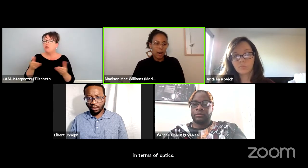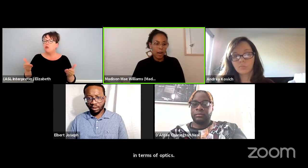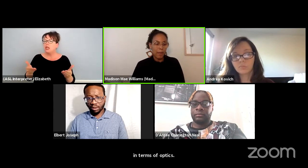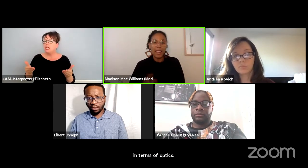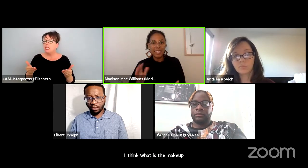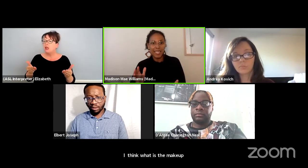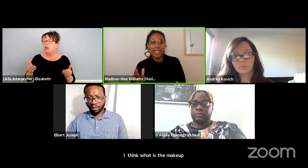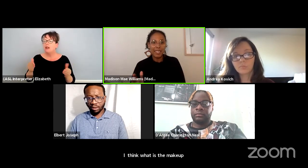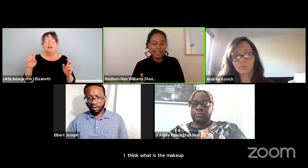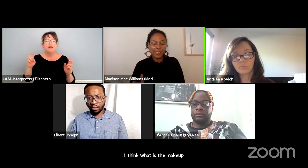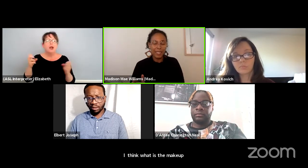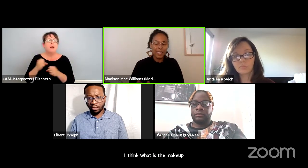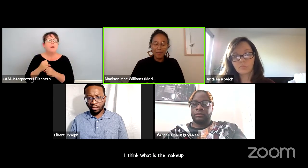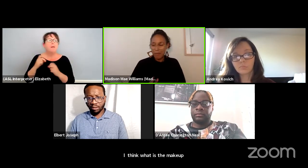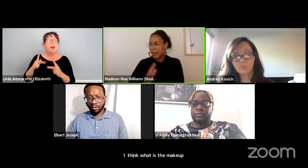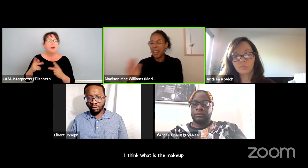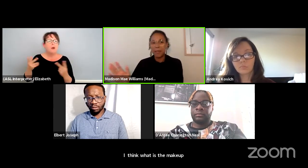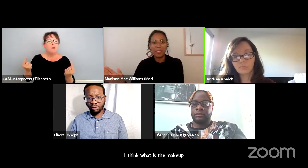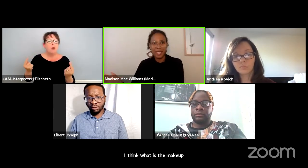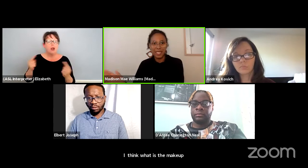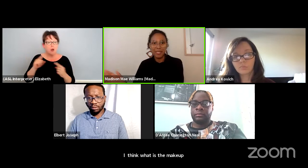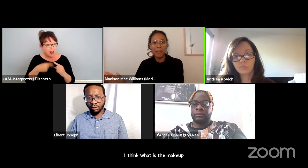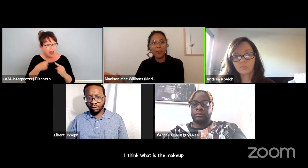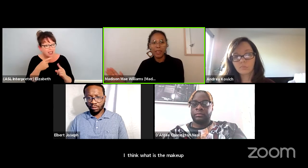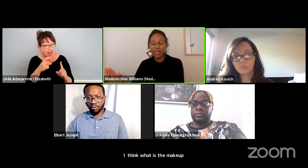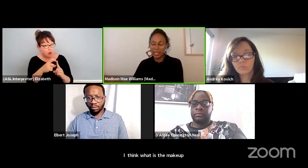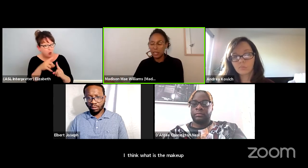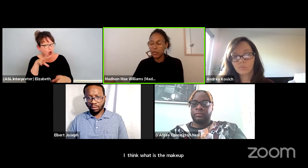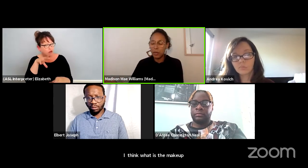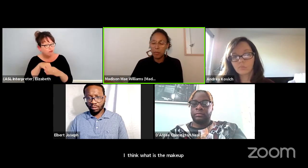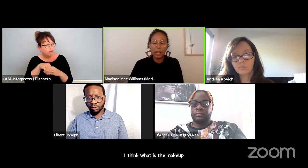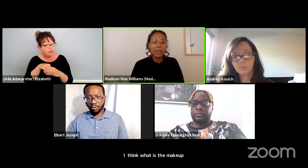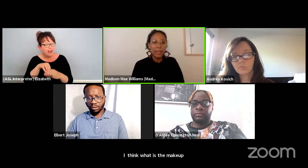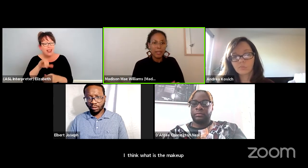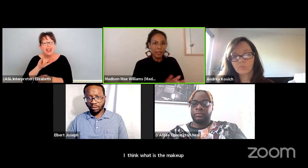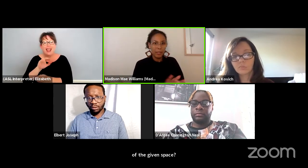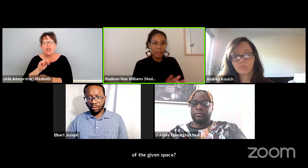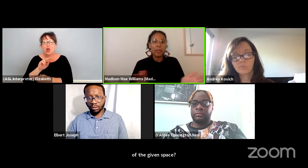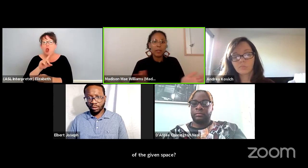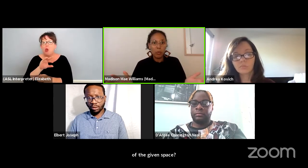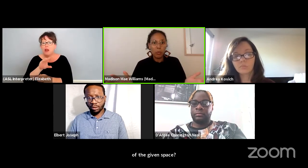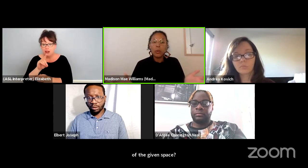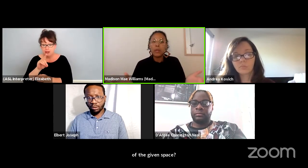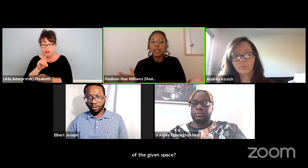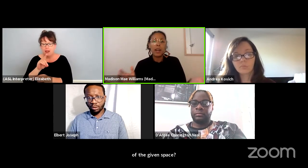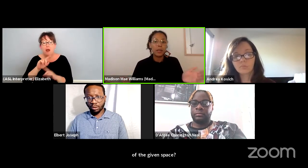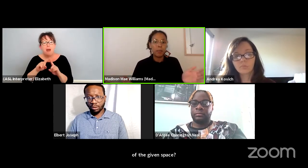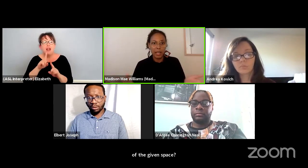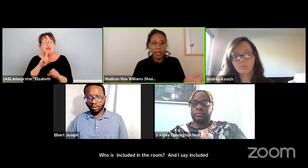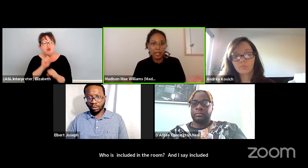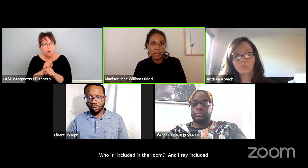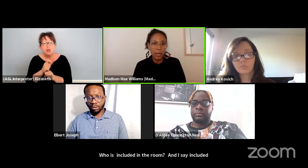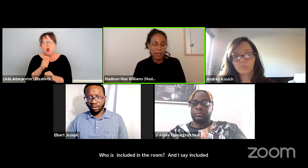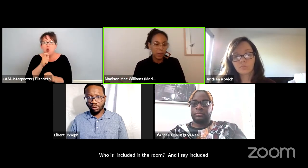And I say included, and I will get to my point on inclusion but literally who is occupying a space?